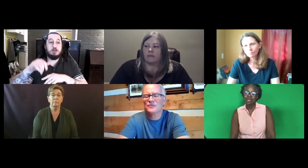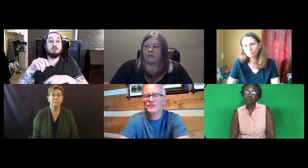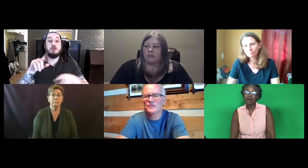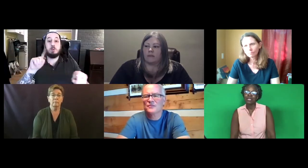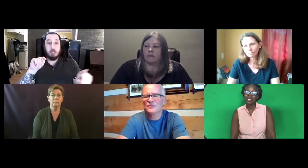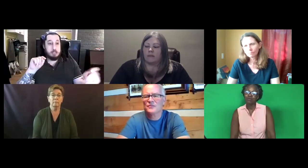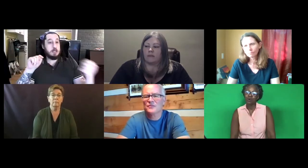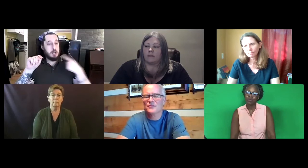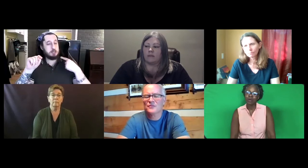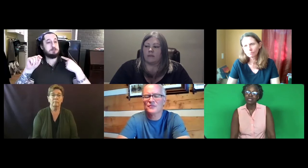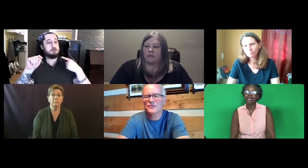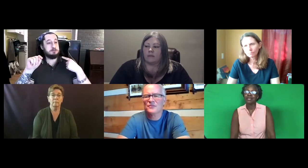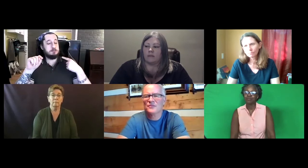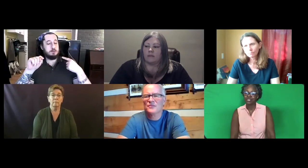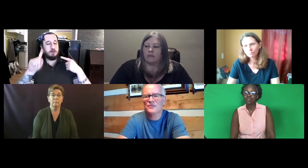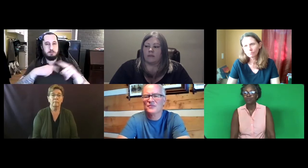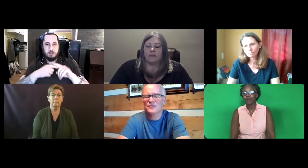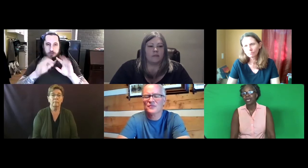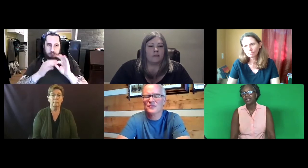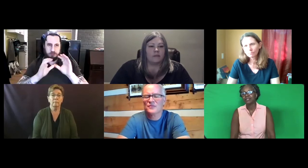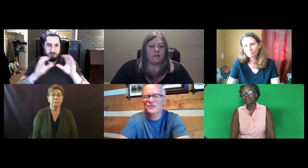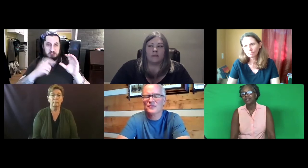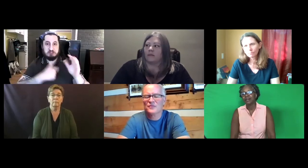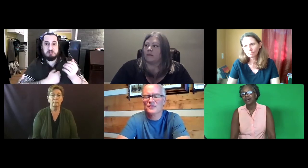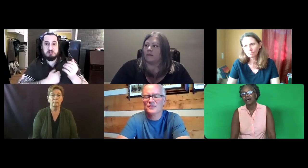And I wrote about that in research about that.